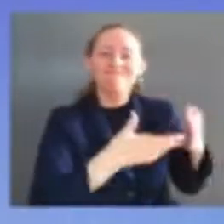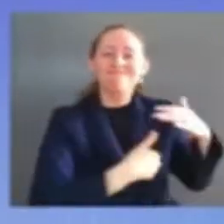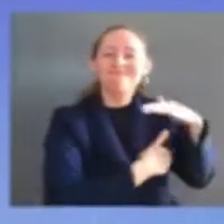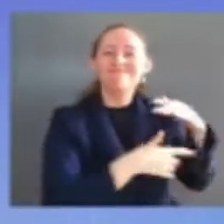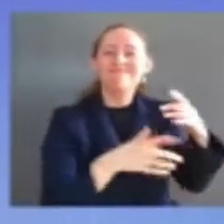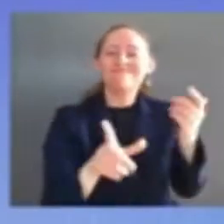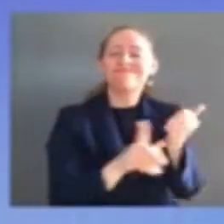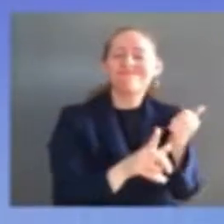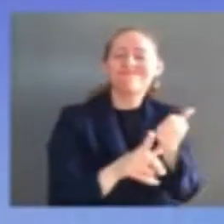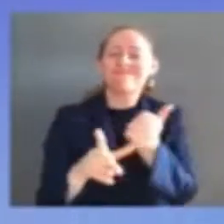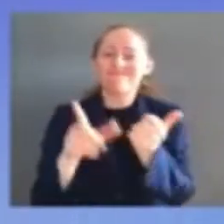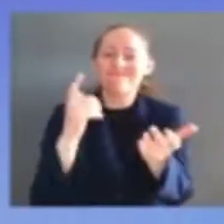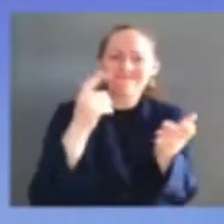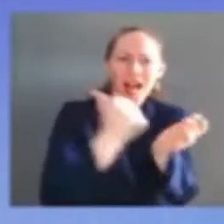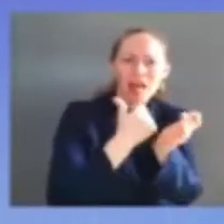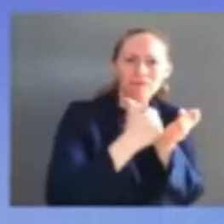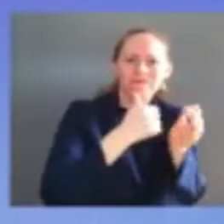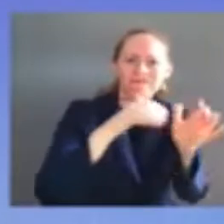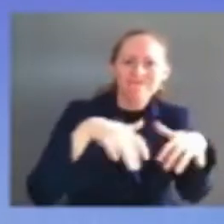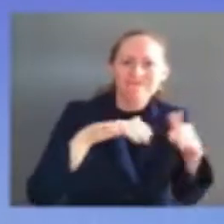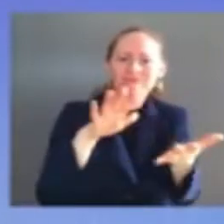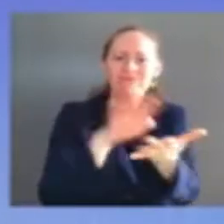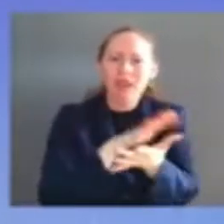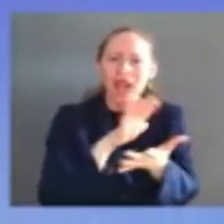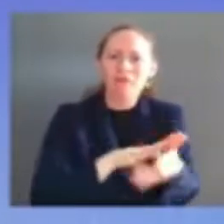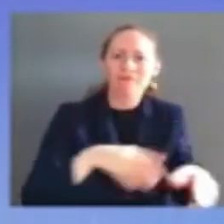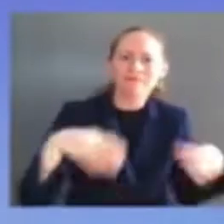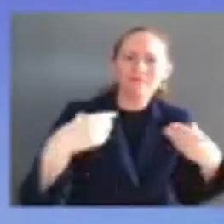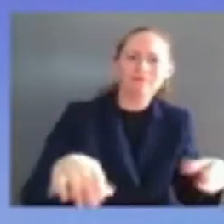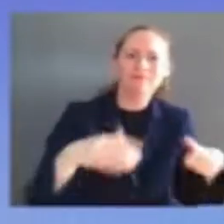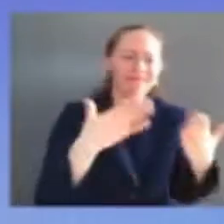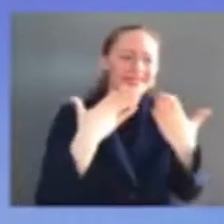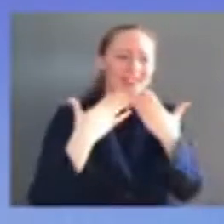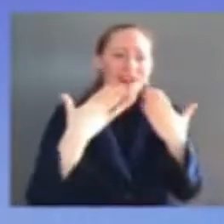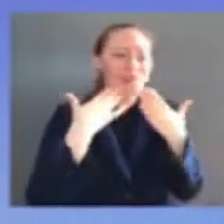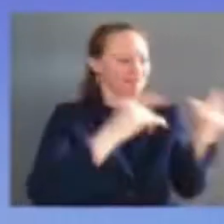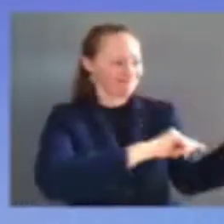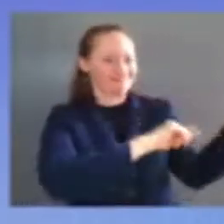on this professional journey i'm especially grateful to jennifer gruda